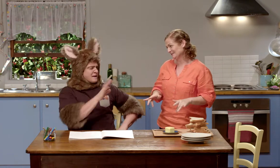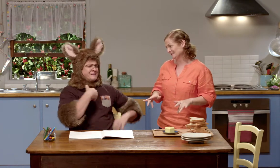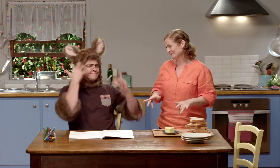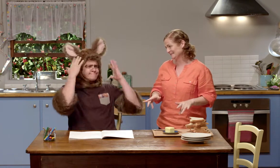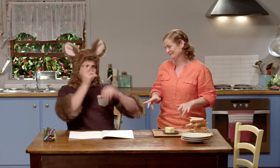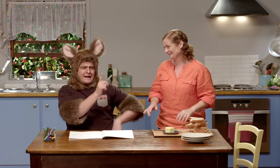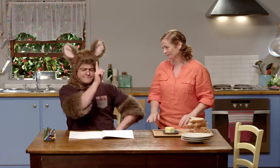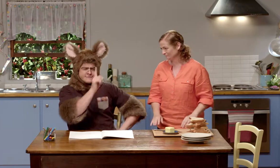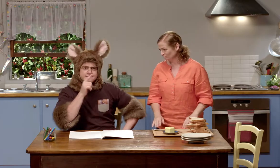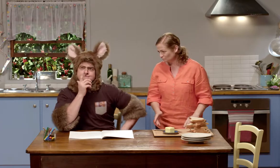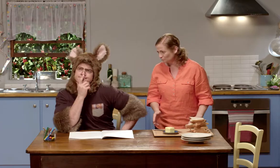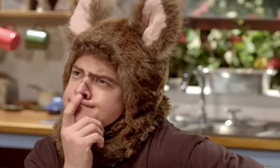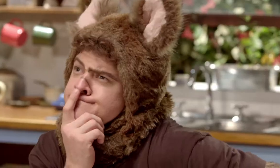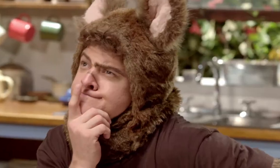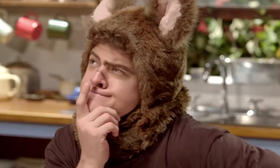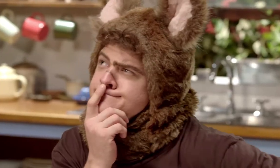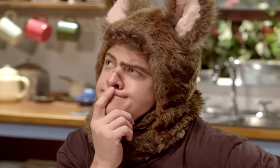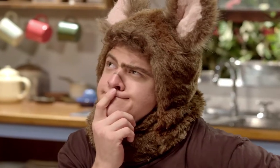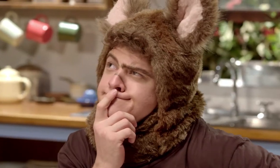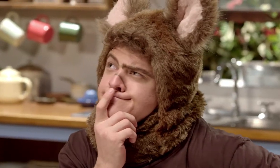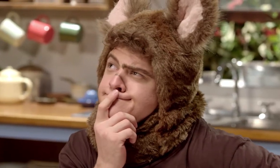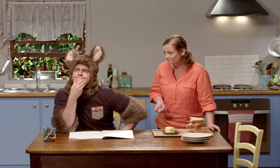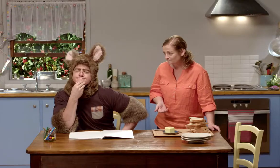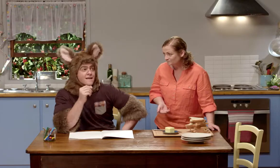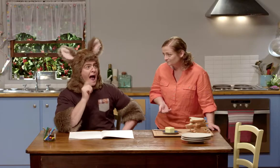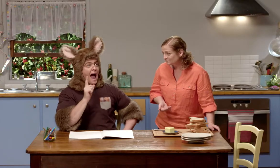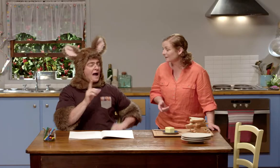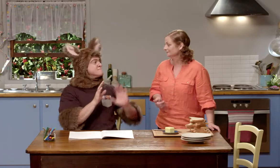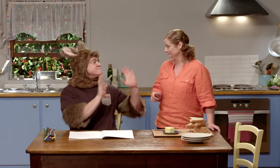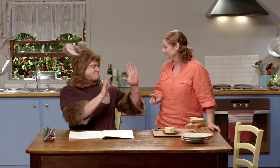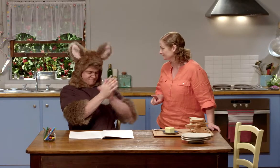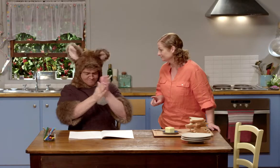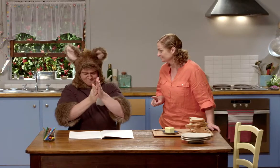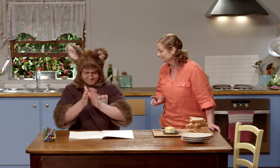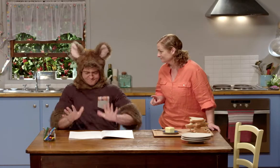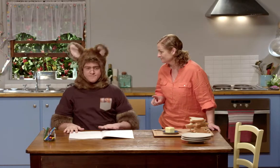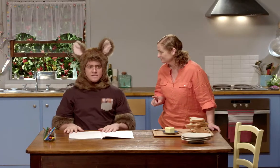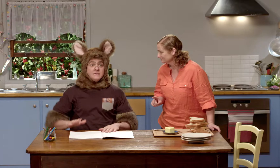Okay, hmm, I need to think again. Hmm, oh right.